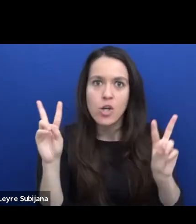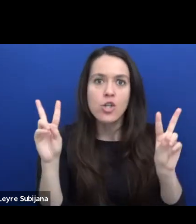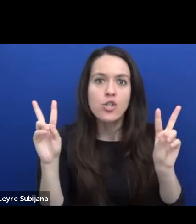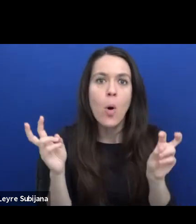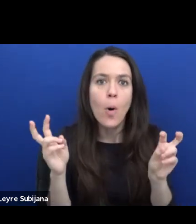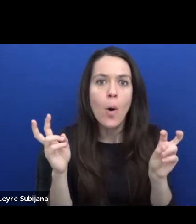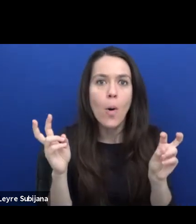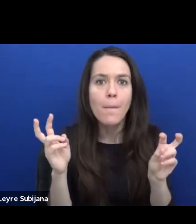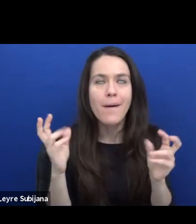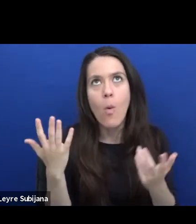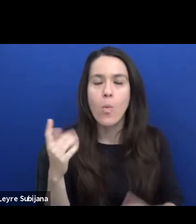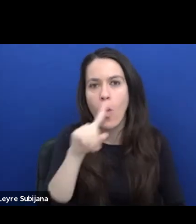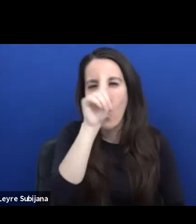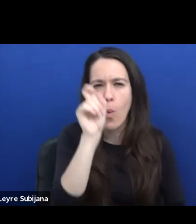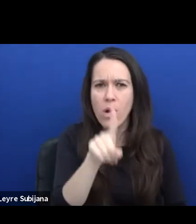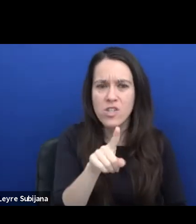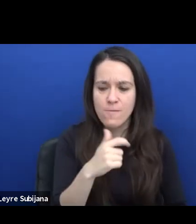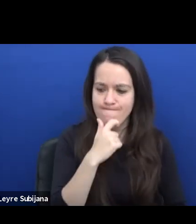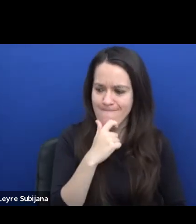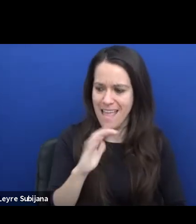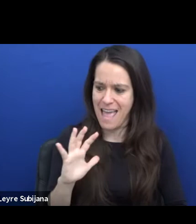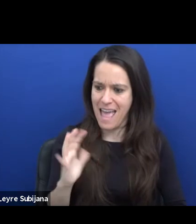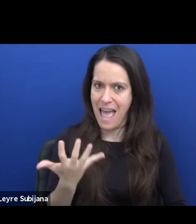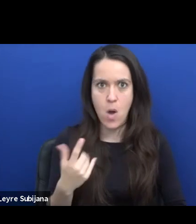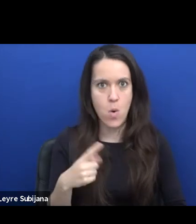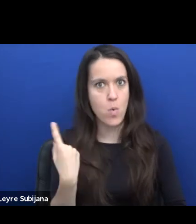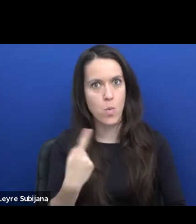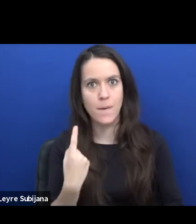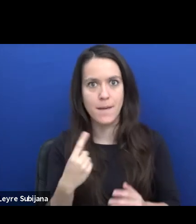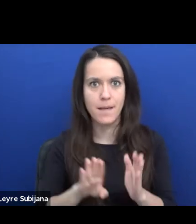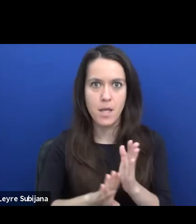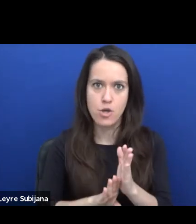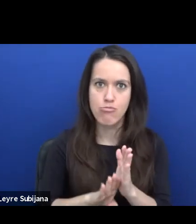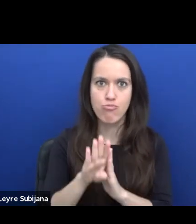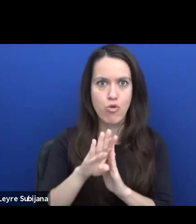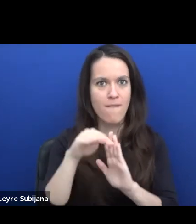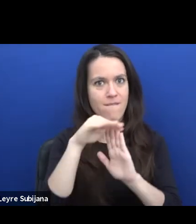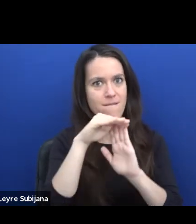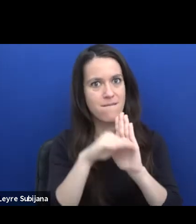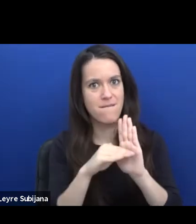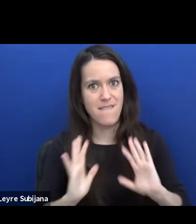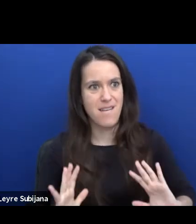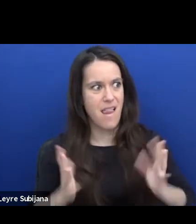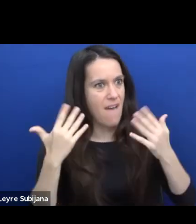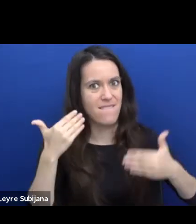or the question of how we can improve the living conditions of future generations.